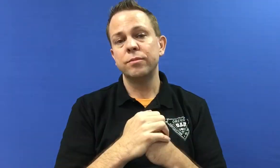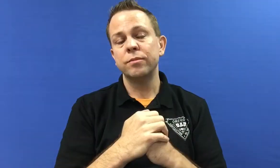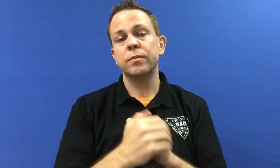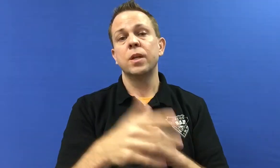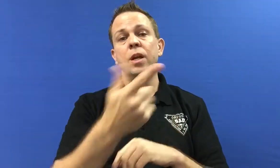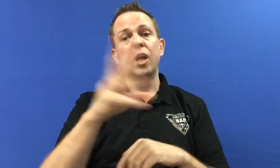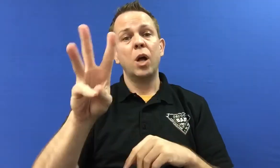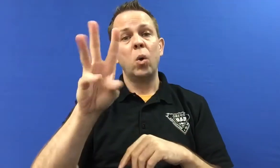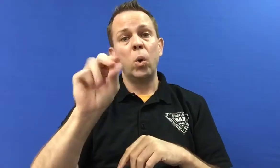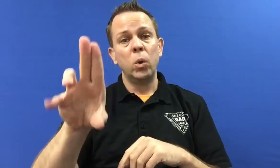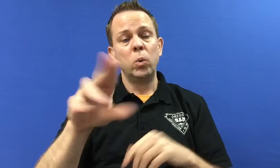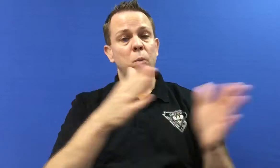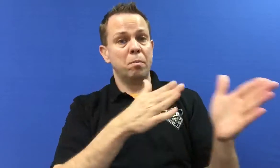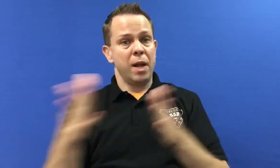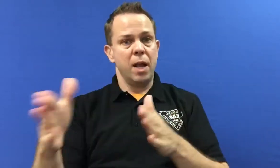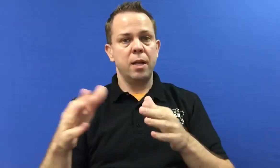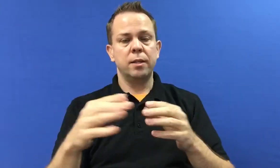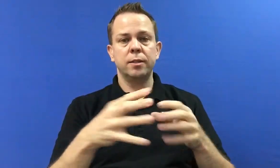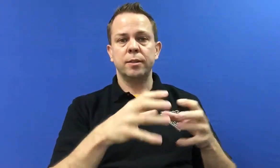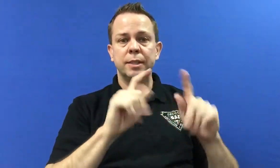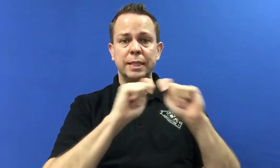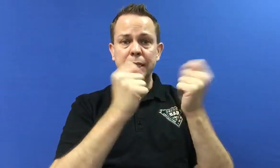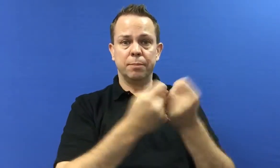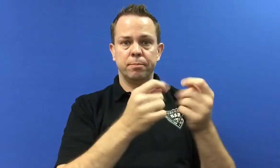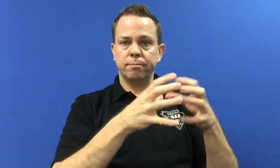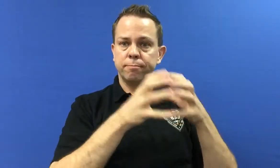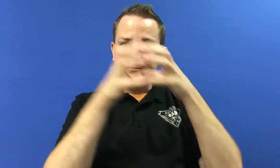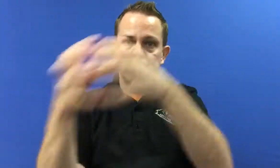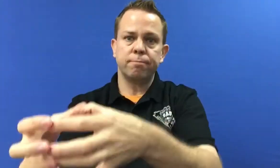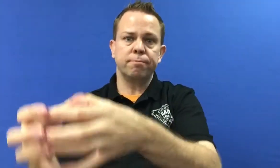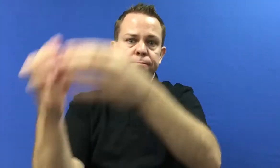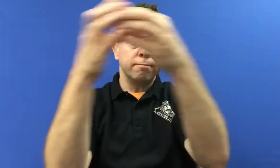WOU plans to send out a team of people